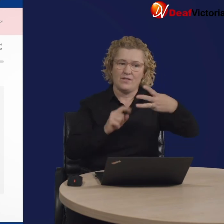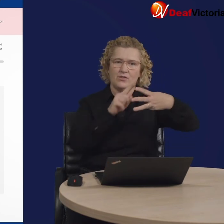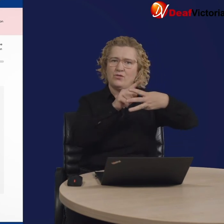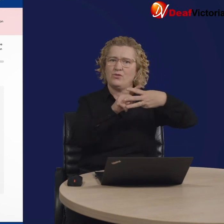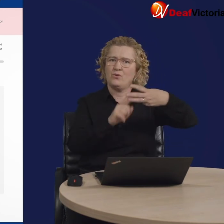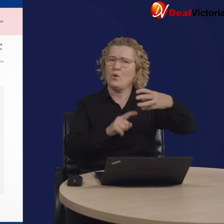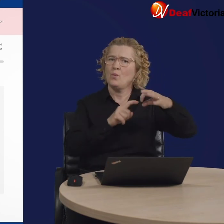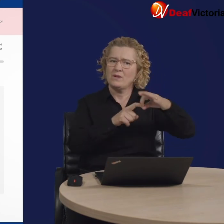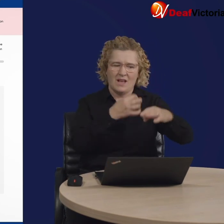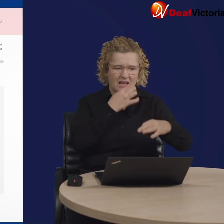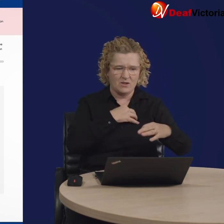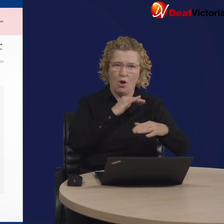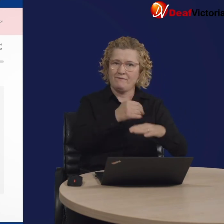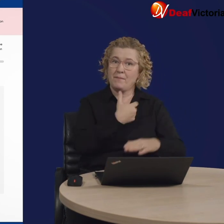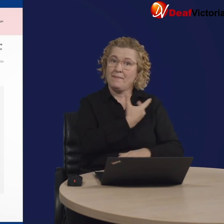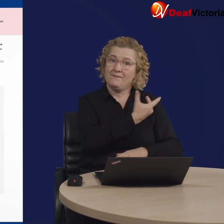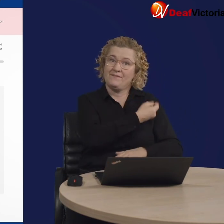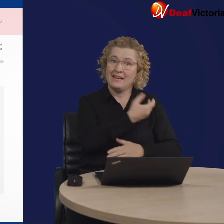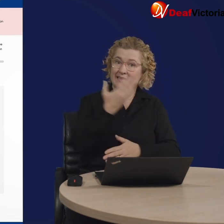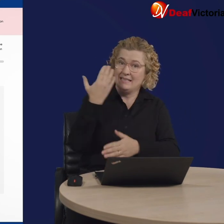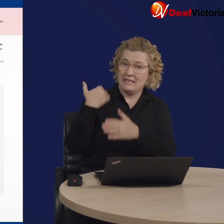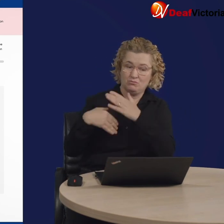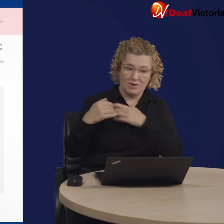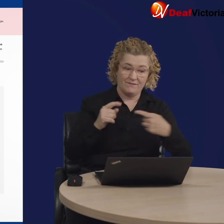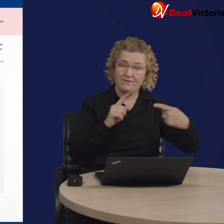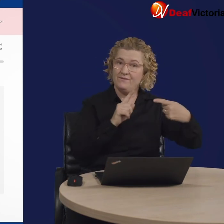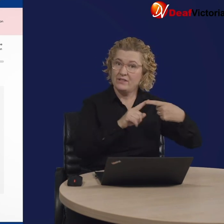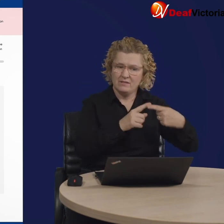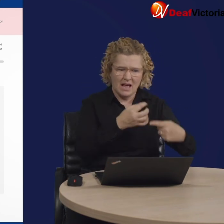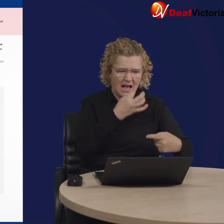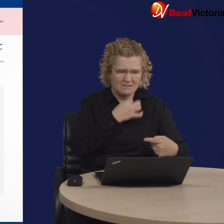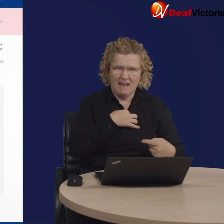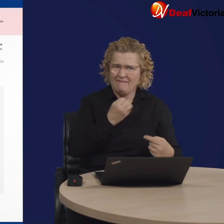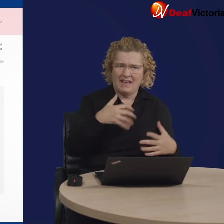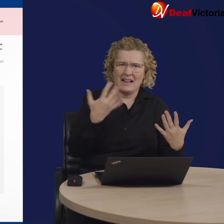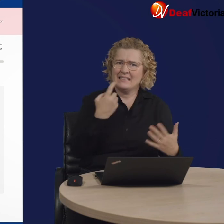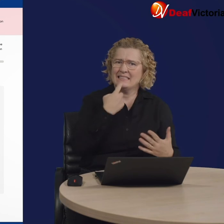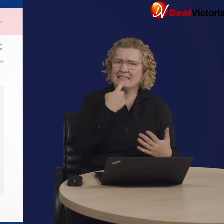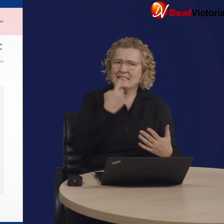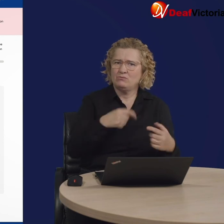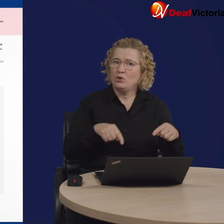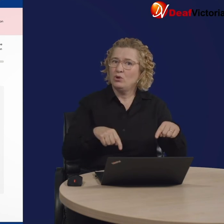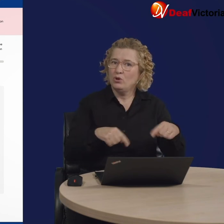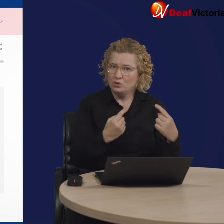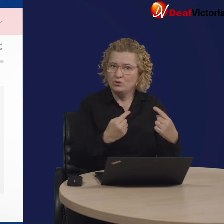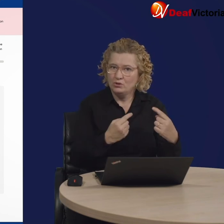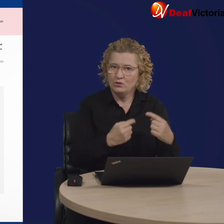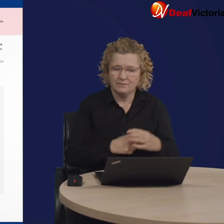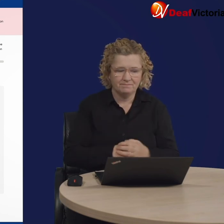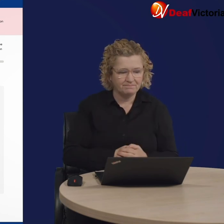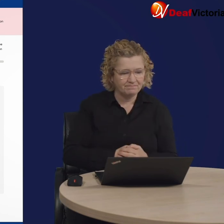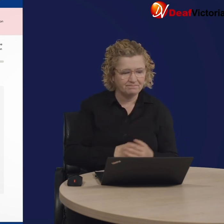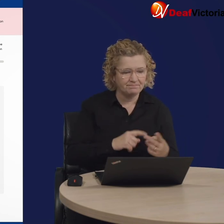There are three more questions about vaccination history. The first asks if I have any serious allergies.